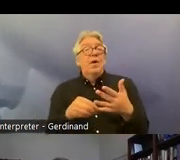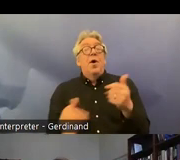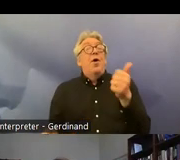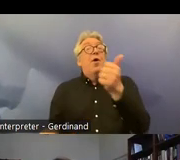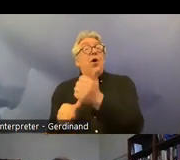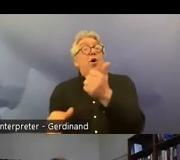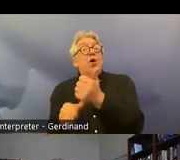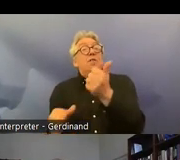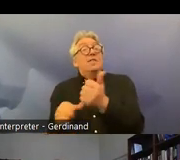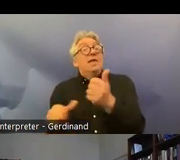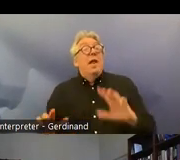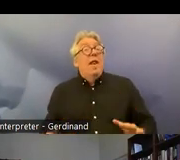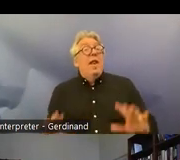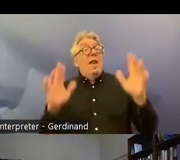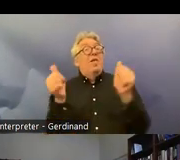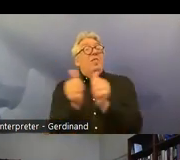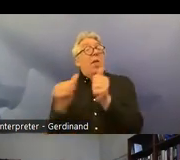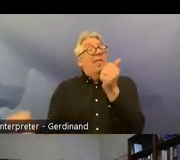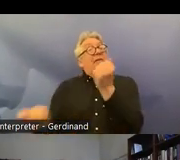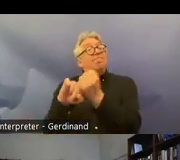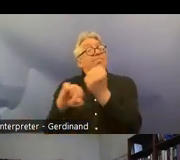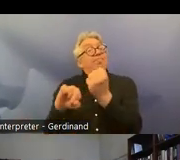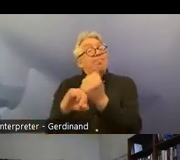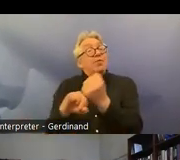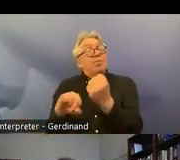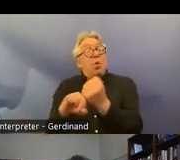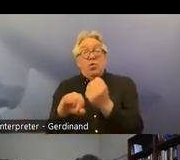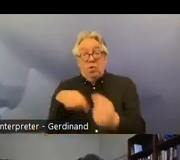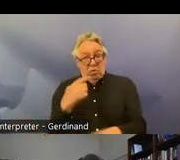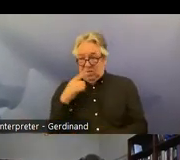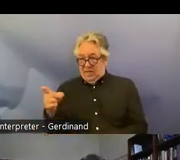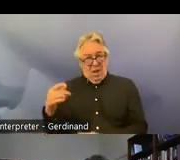Living Etc um and simply spelling out what we